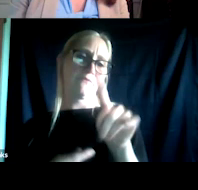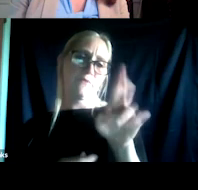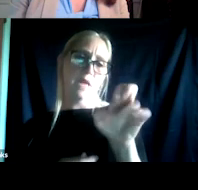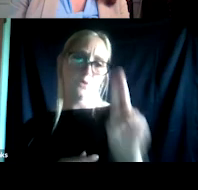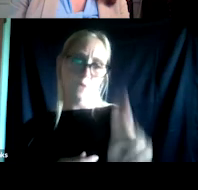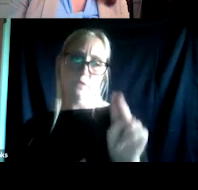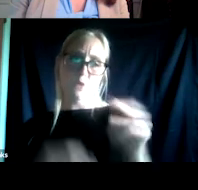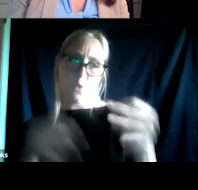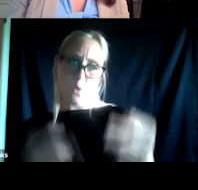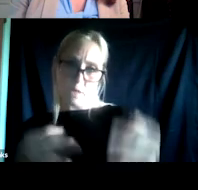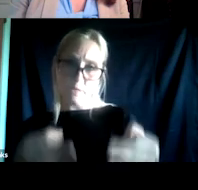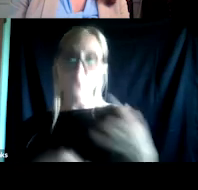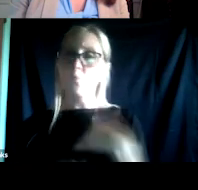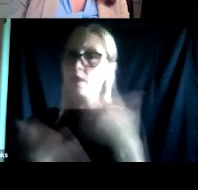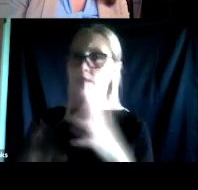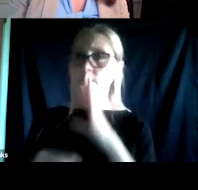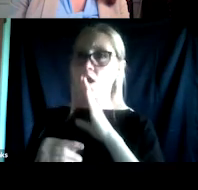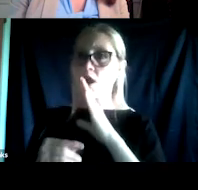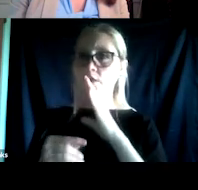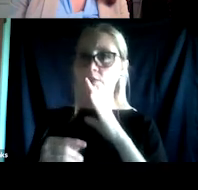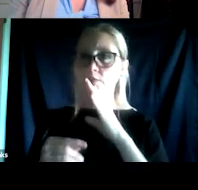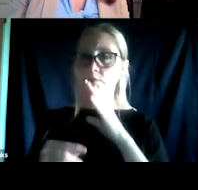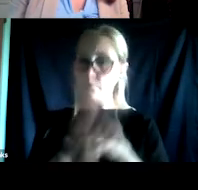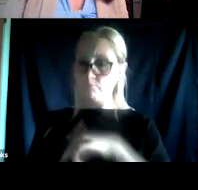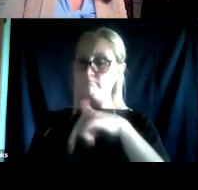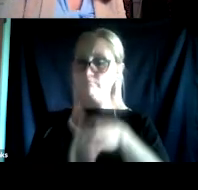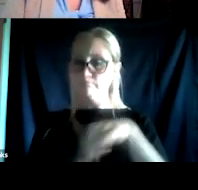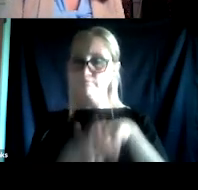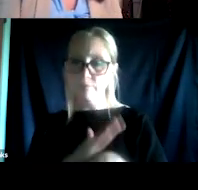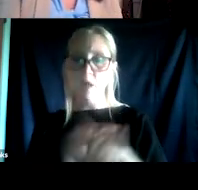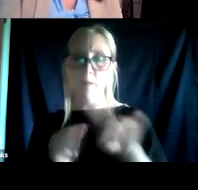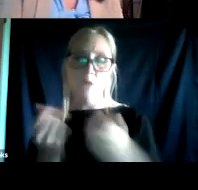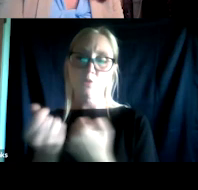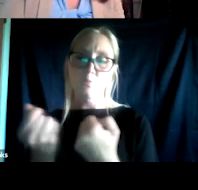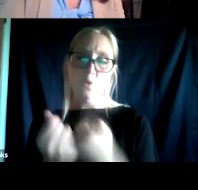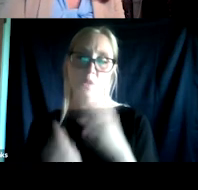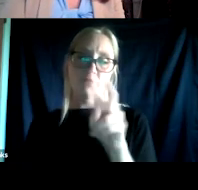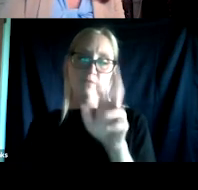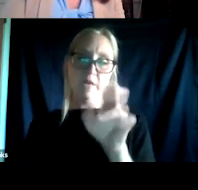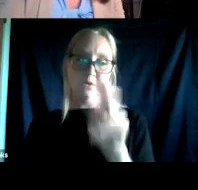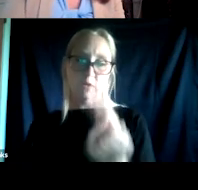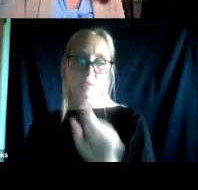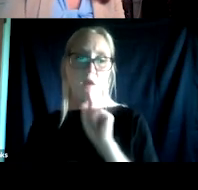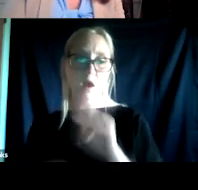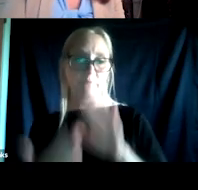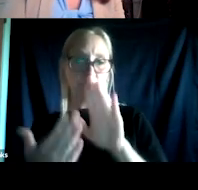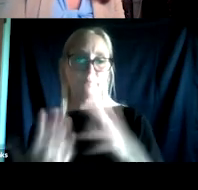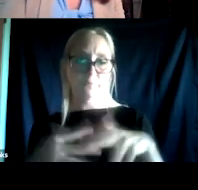and we did talk quite a bit about supporting veterans that are interfacing with the criminal legal system,